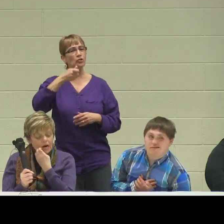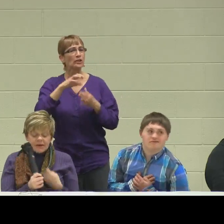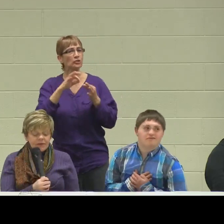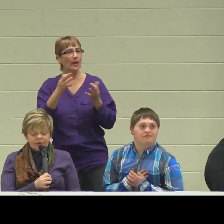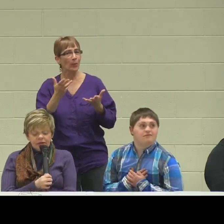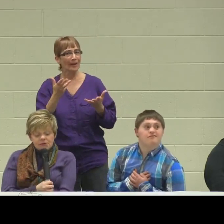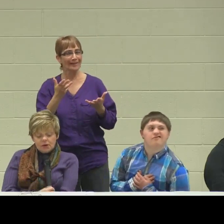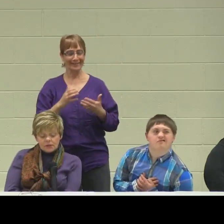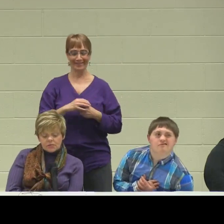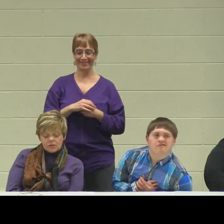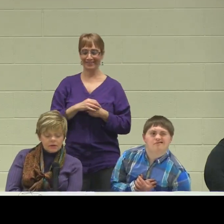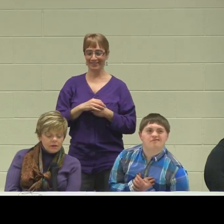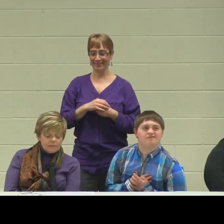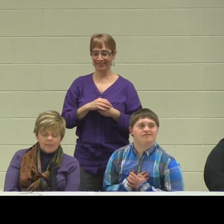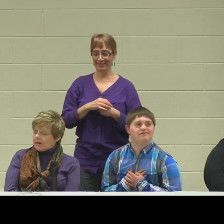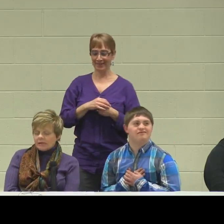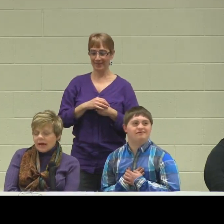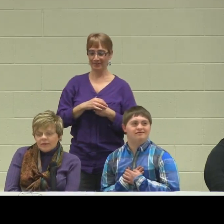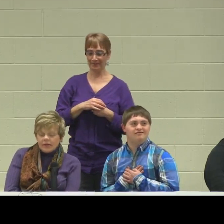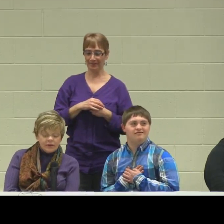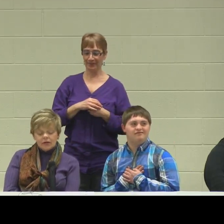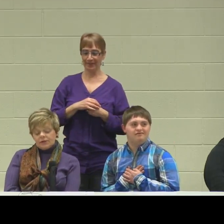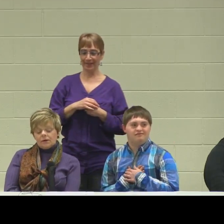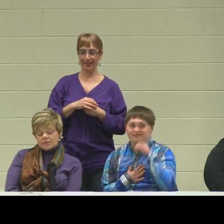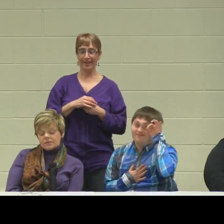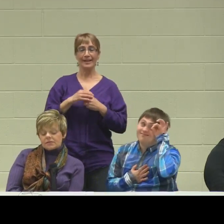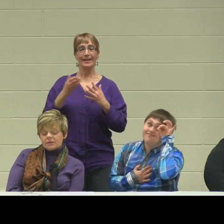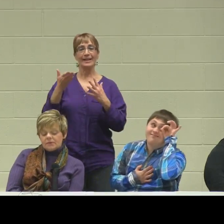I think the adult...navigating the adult system